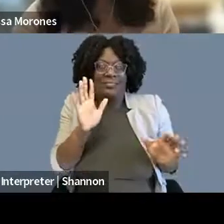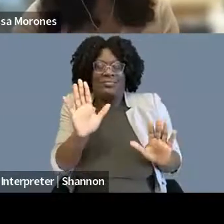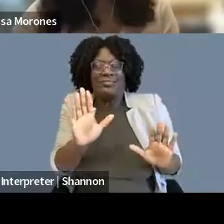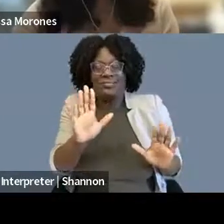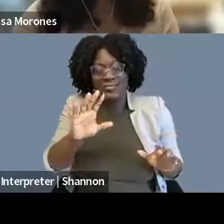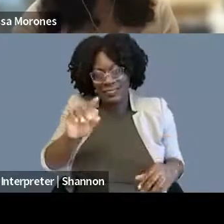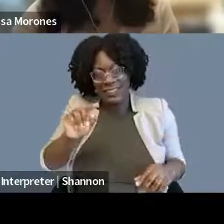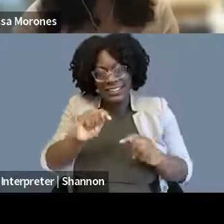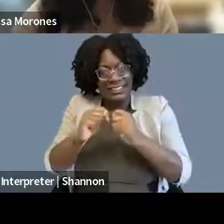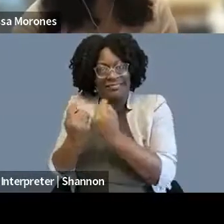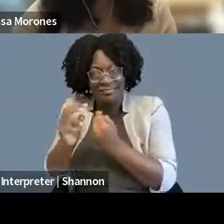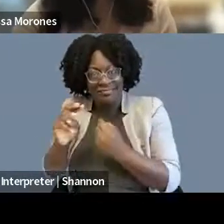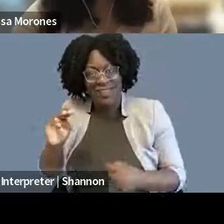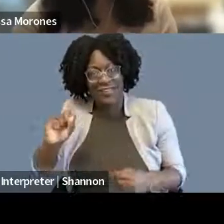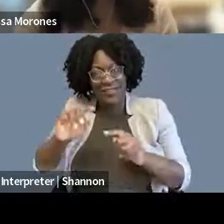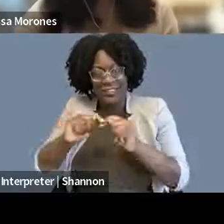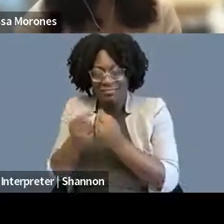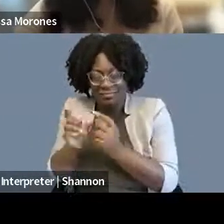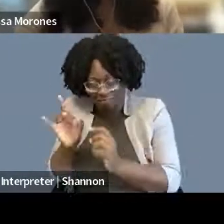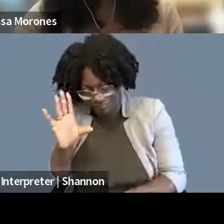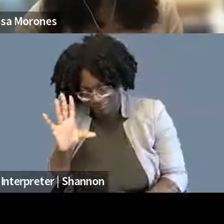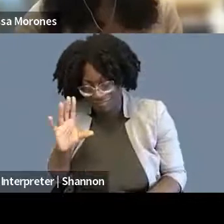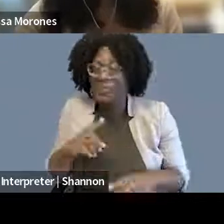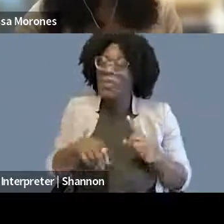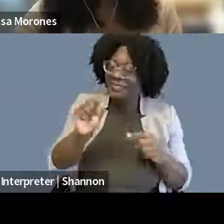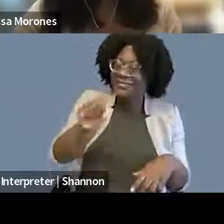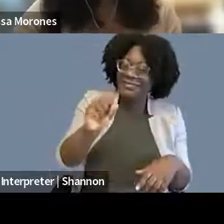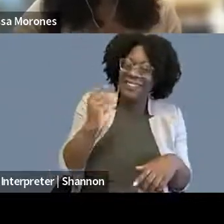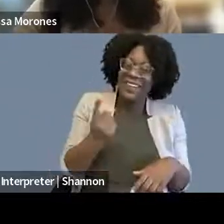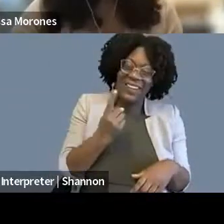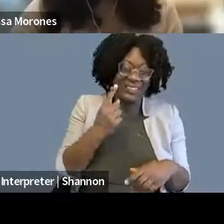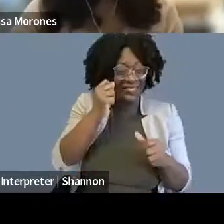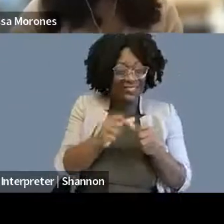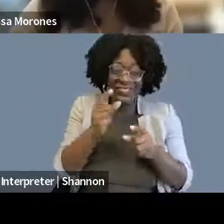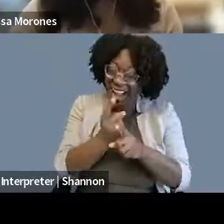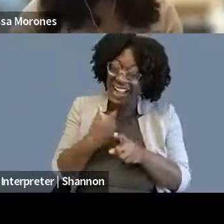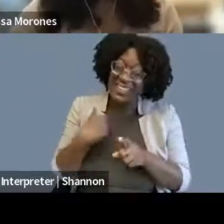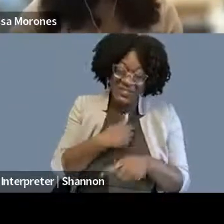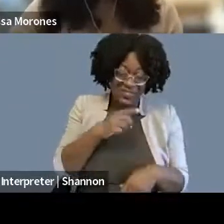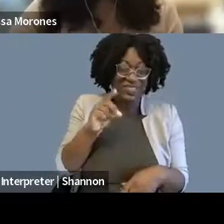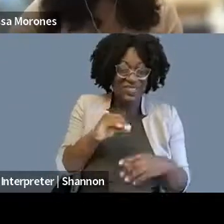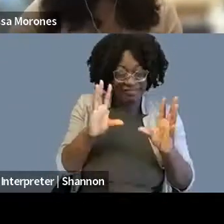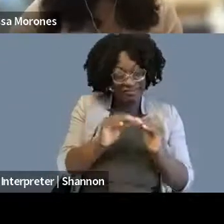like an important and necessary reminder. Yep, yep. So thank you so much for that.